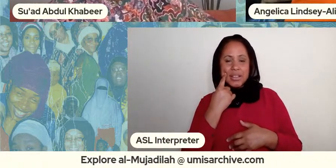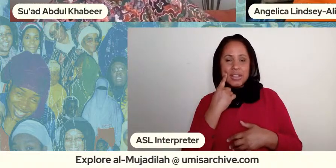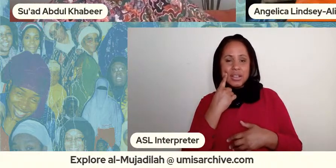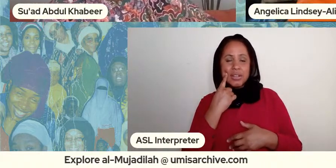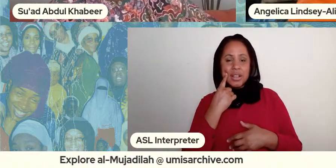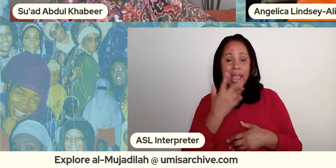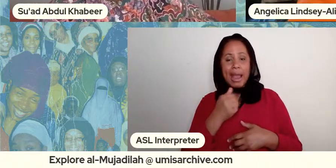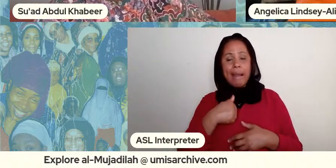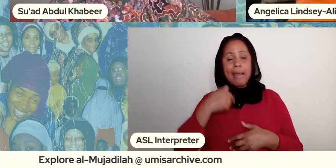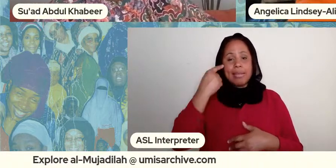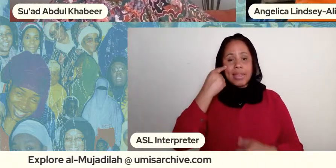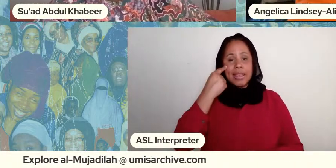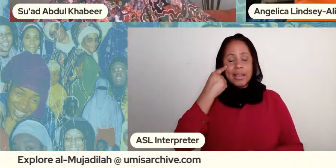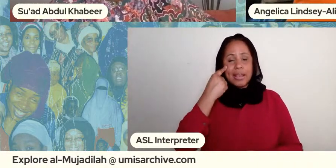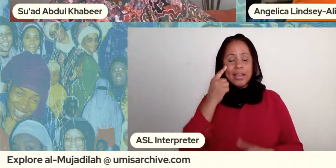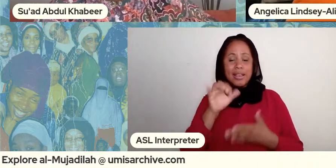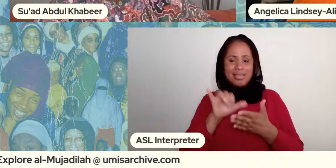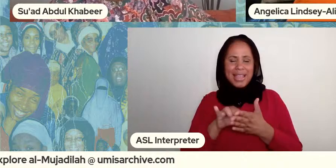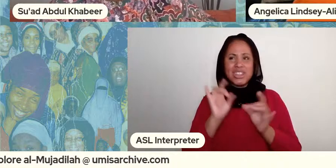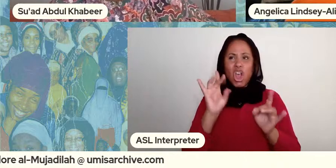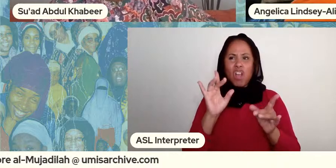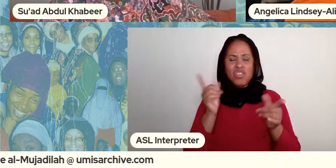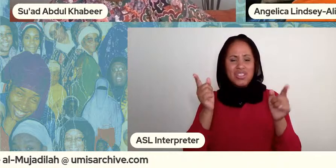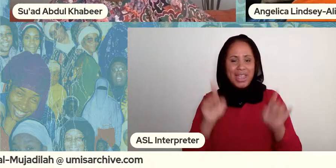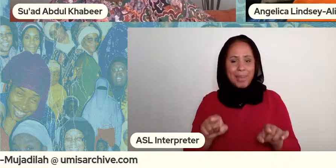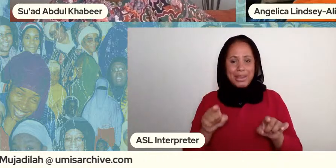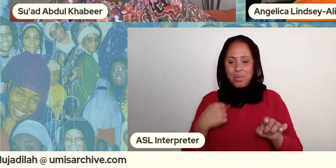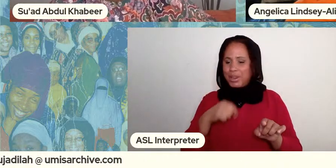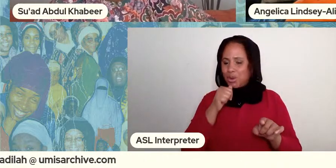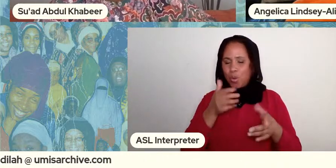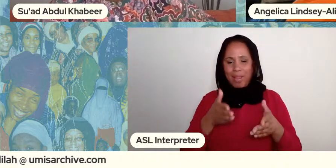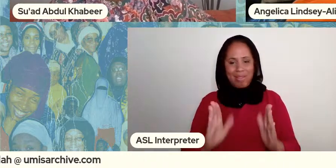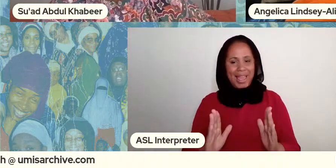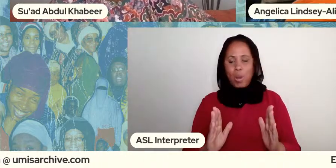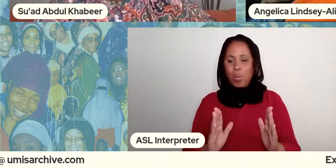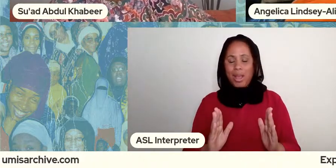and i think i think that's a tragedy that we don't we don't allow one space for muslim